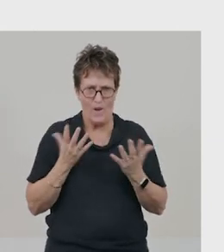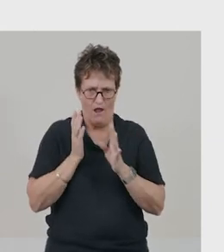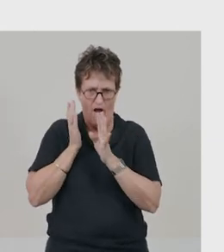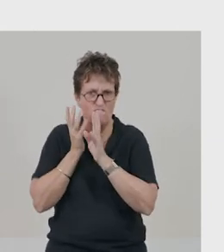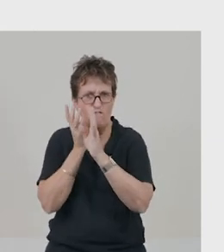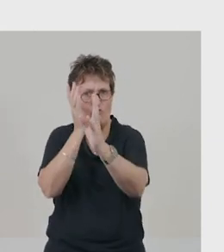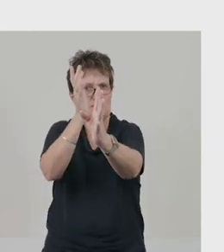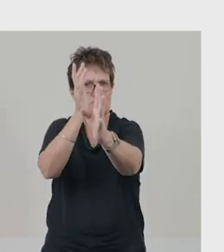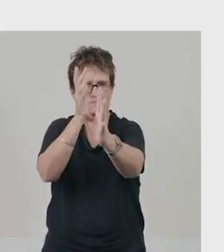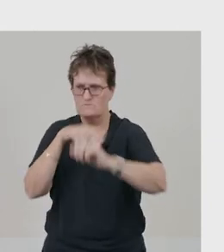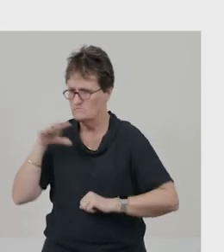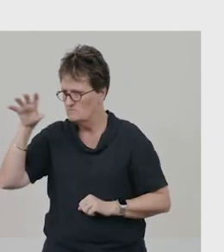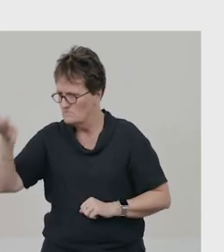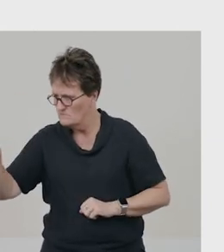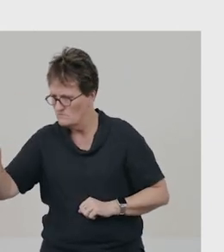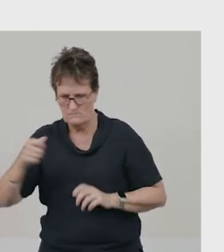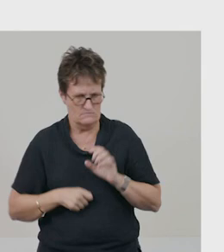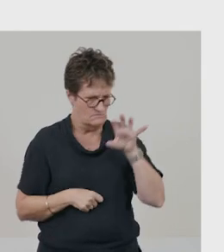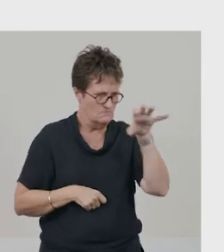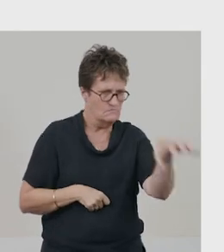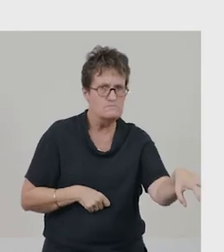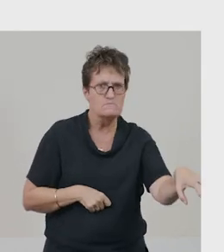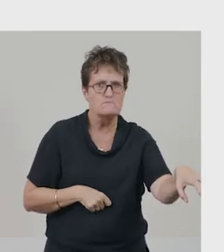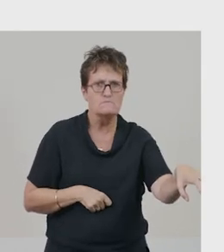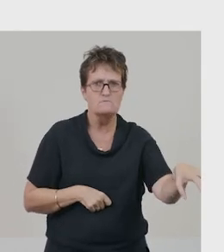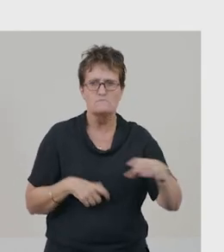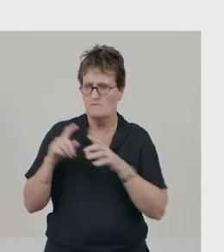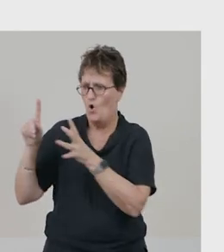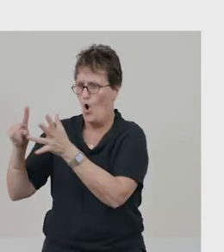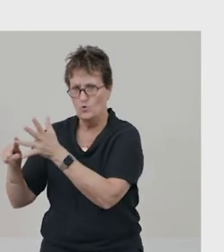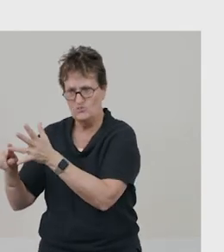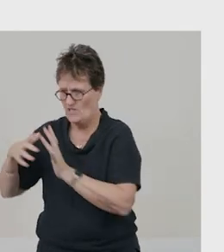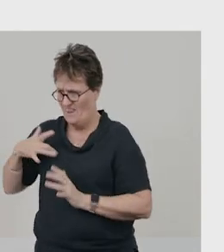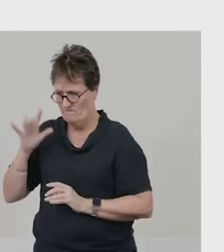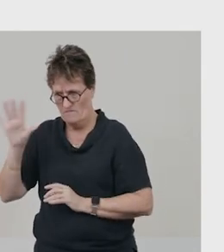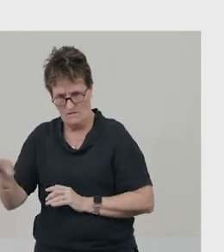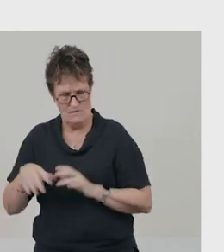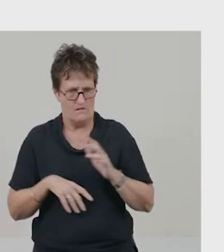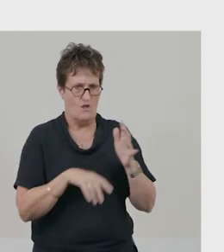It says, “Kadafin and Oshi lived on opposite sides of the enchanted forest.”